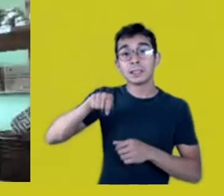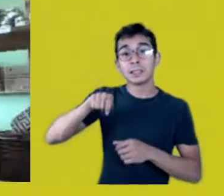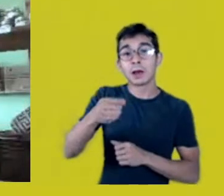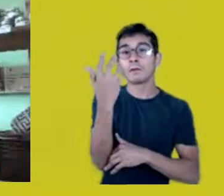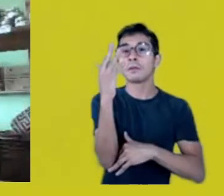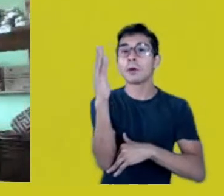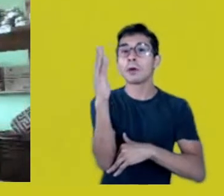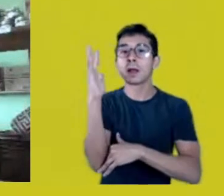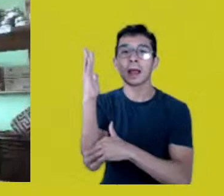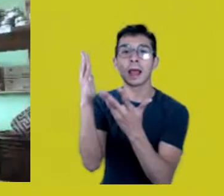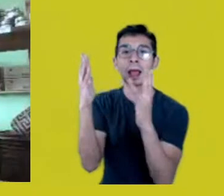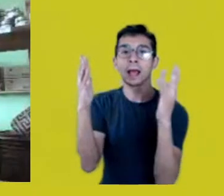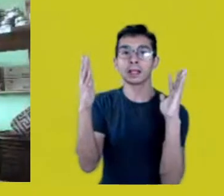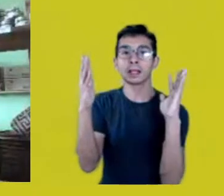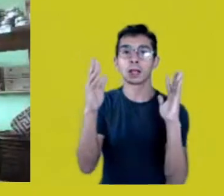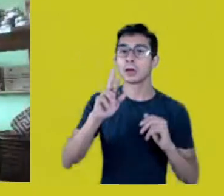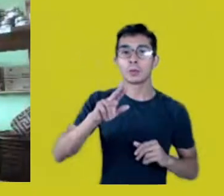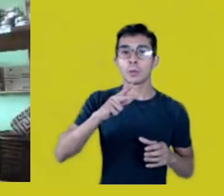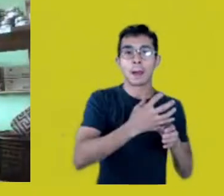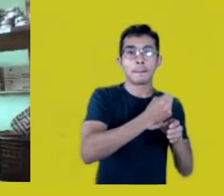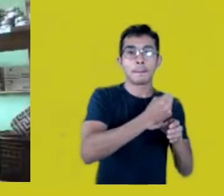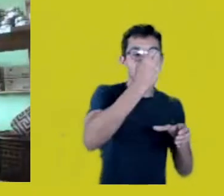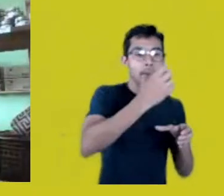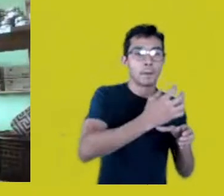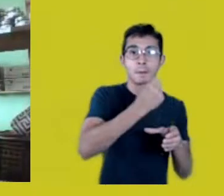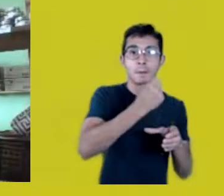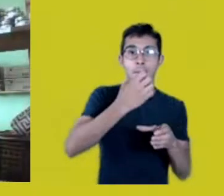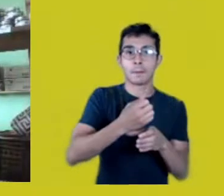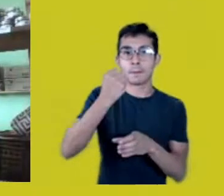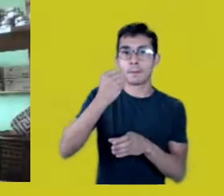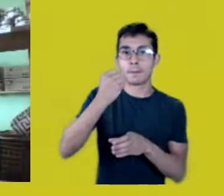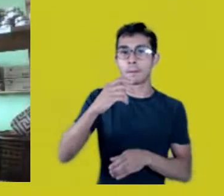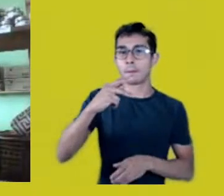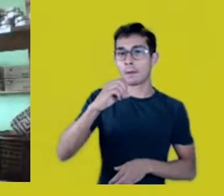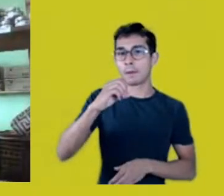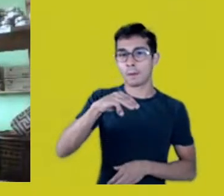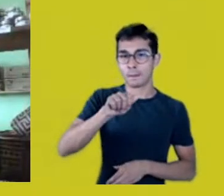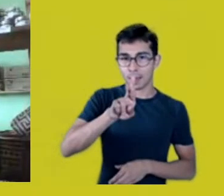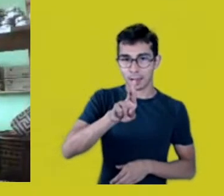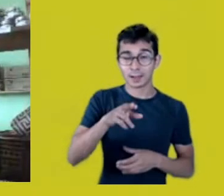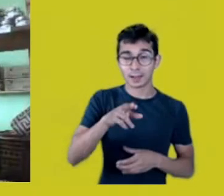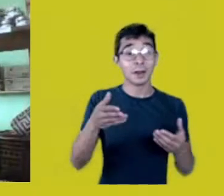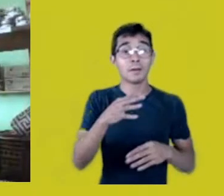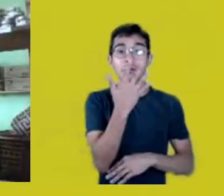And what is a forest? I think Márcia, Francy and Fernanda will cover that,